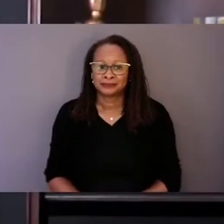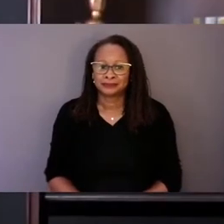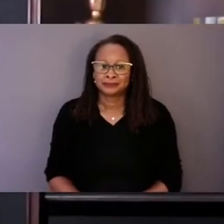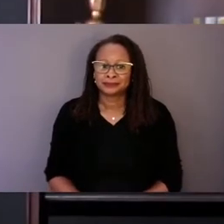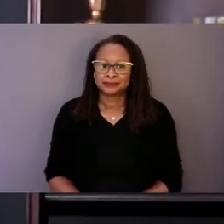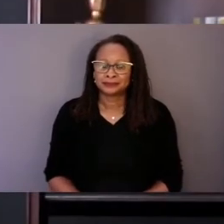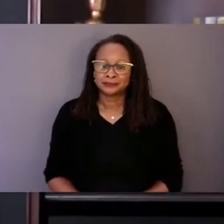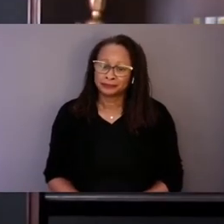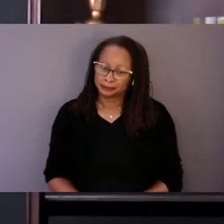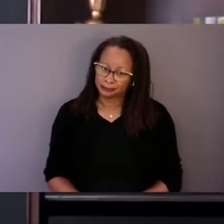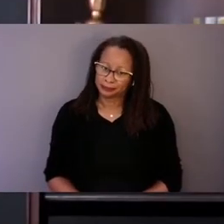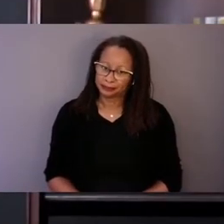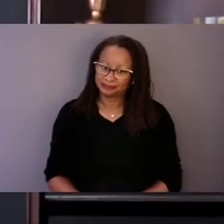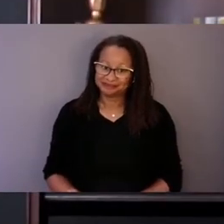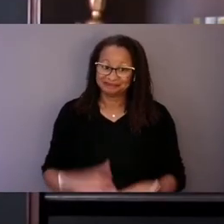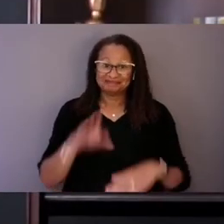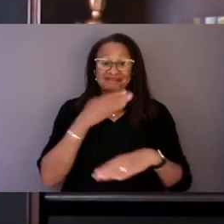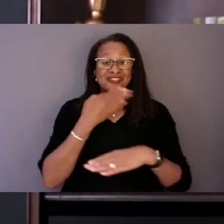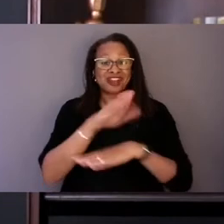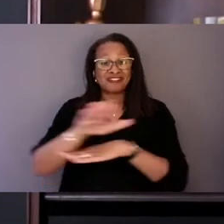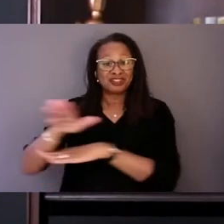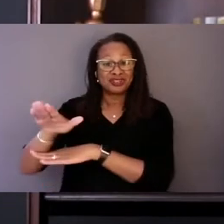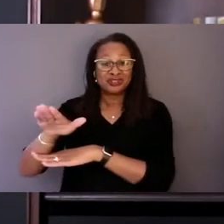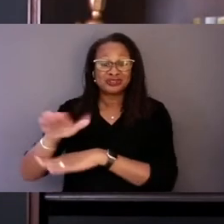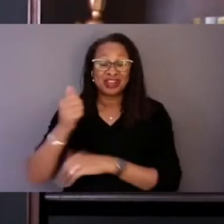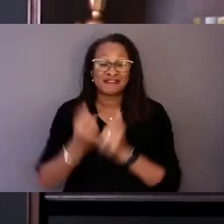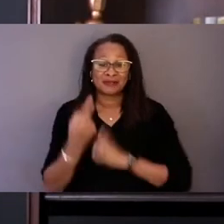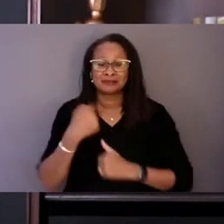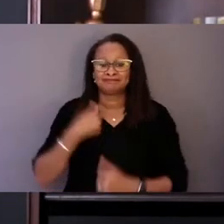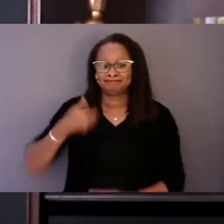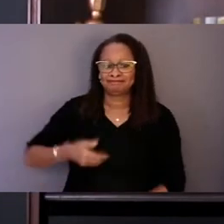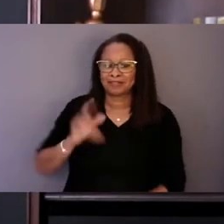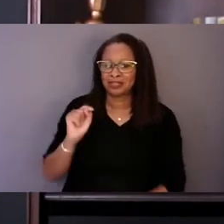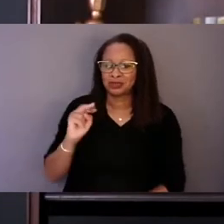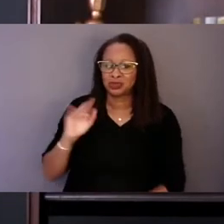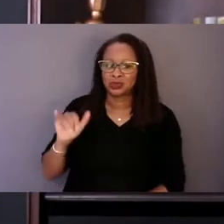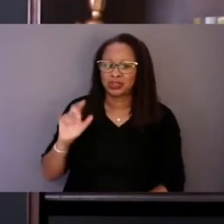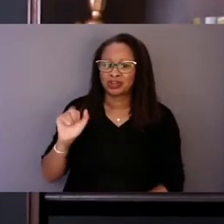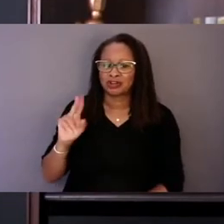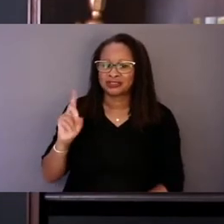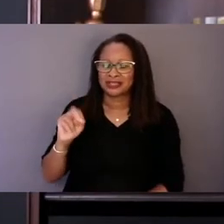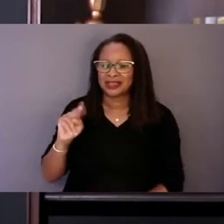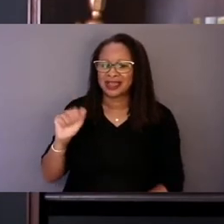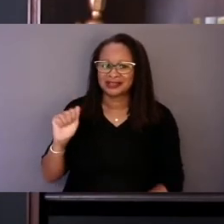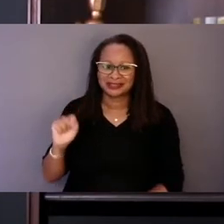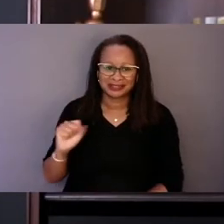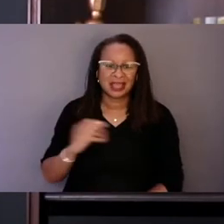Good afternoon, everyone. I'm Congressman Tony Cardenas and I'm proud to serve California's 29th congressional district